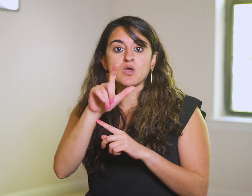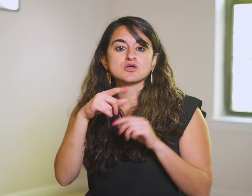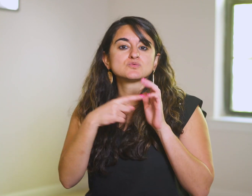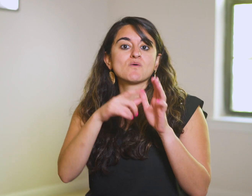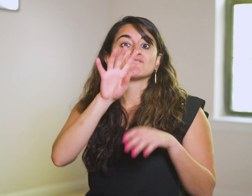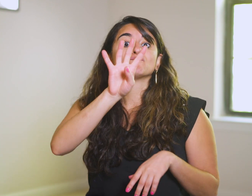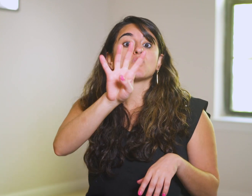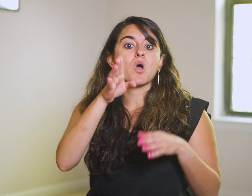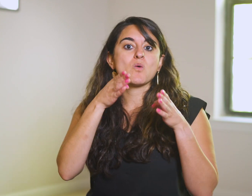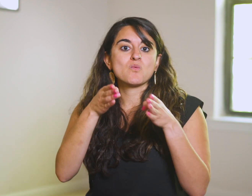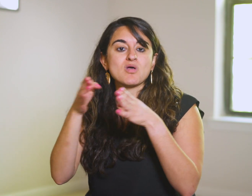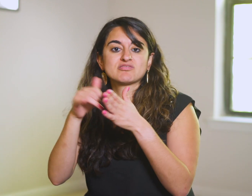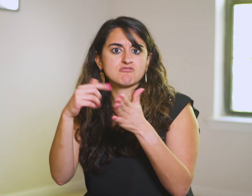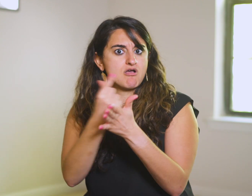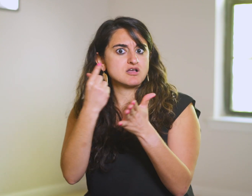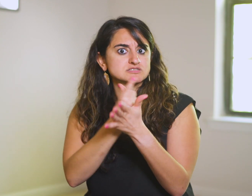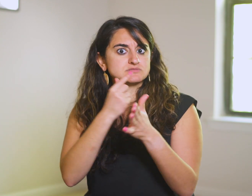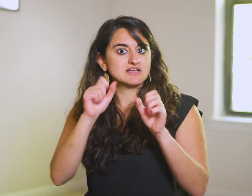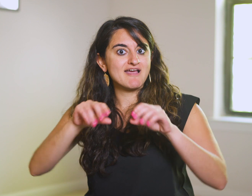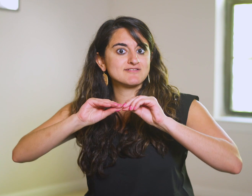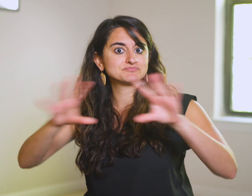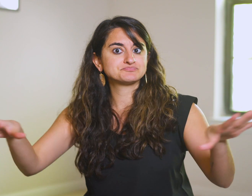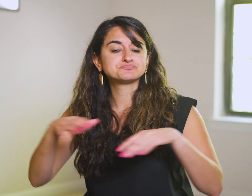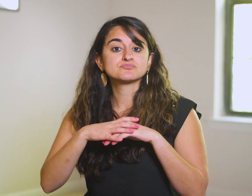showing four ways the Gospel can be received.